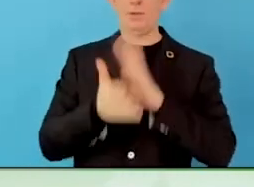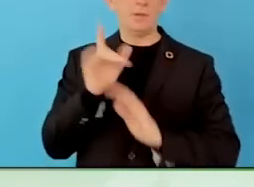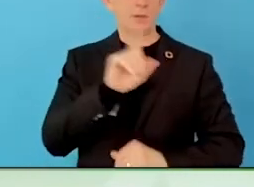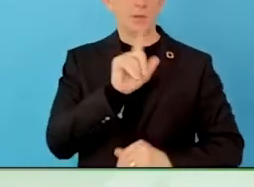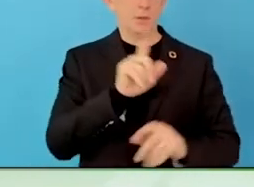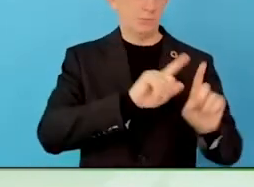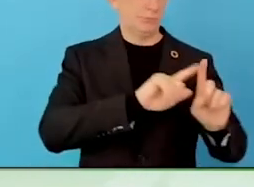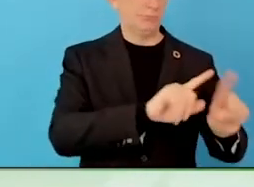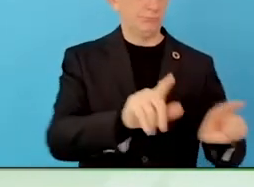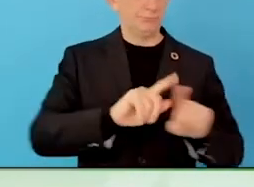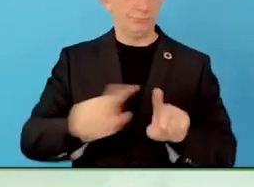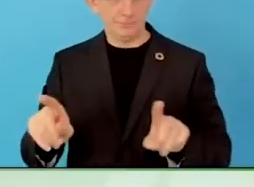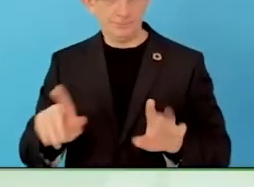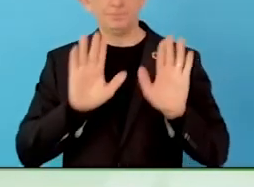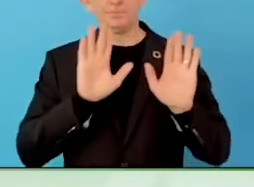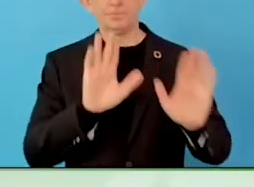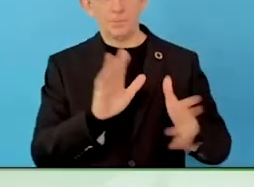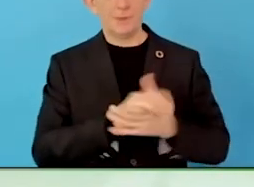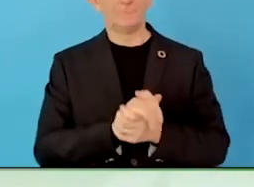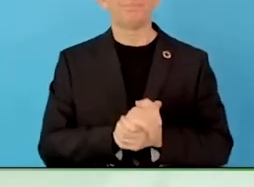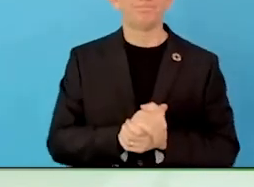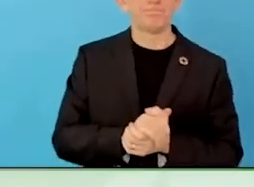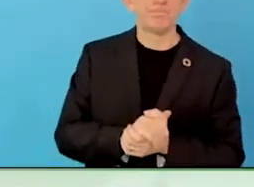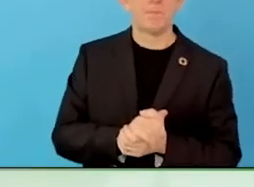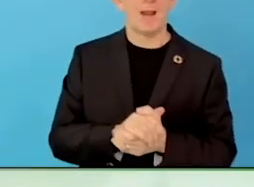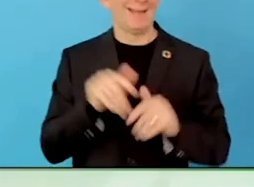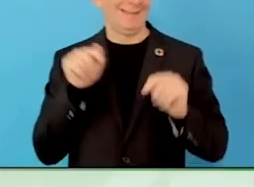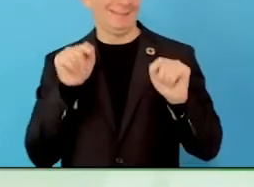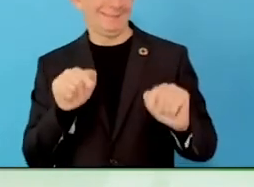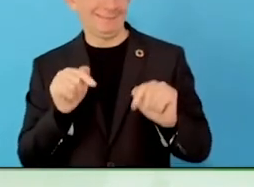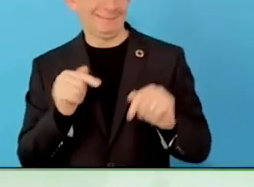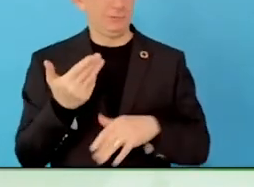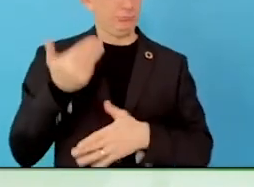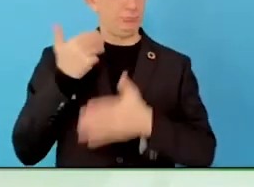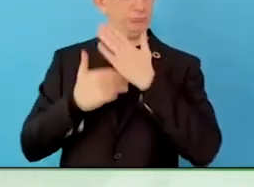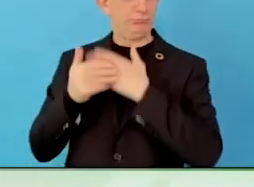The client said, Wolfgang, thank you, we hired someone with a